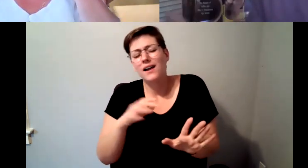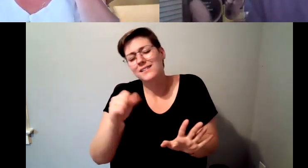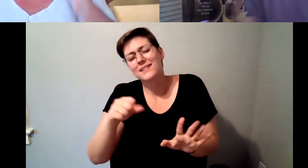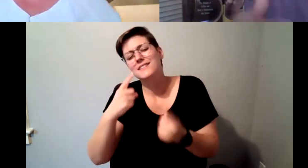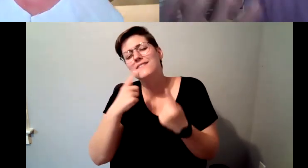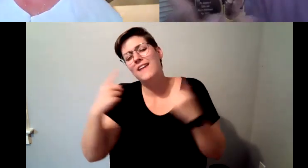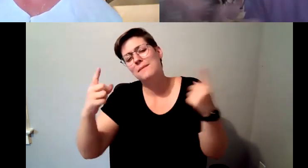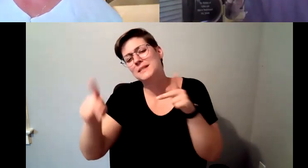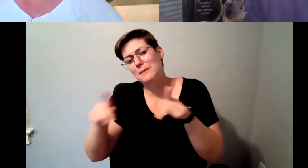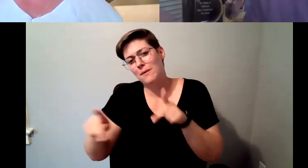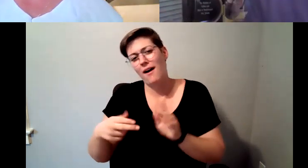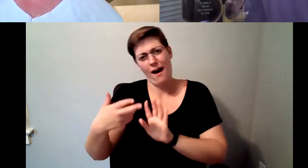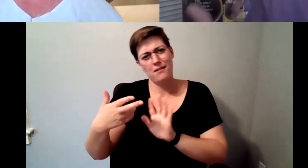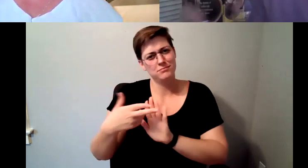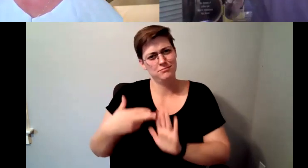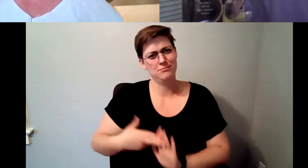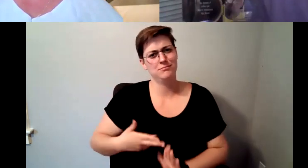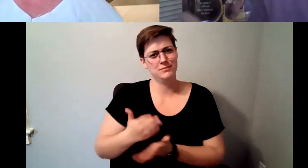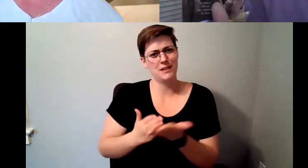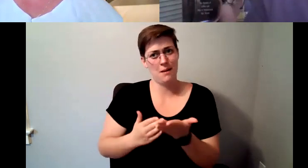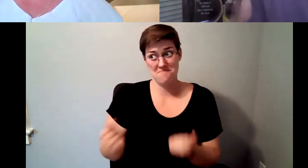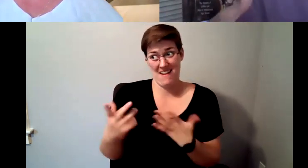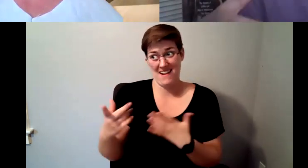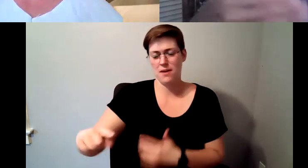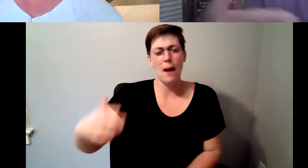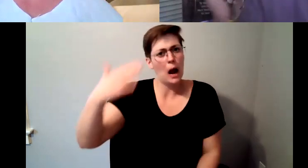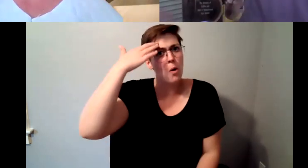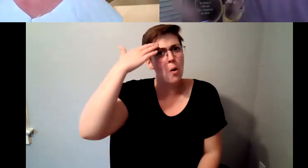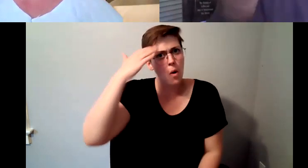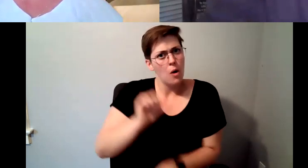well, many of them I know many of them I worked with, and so I can I can share a little bit